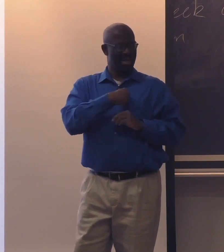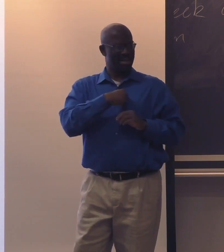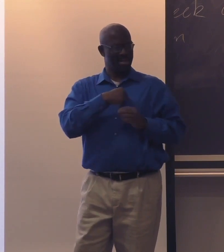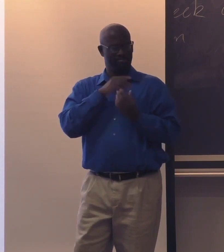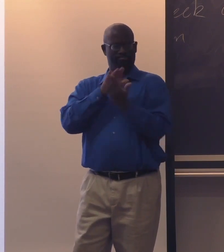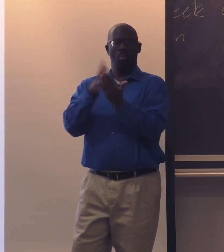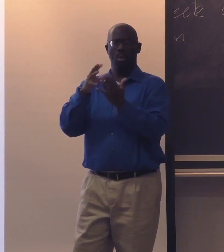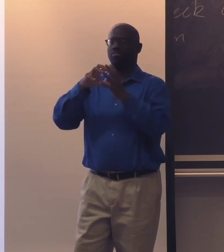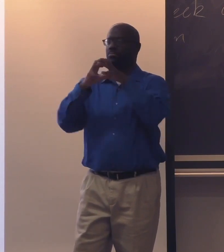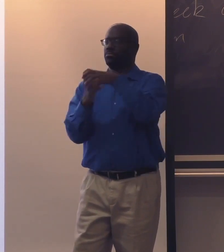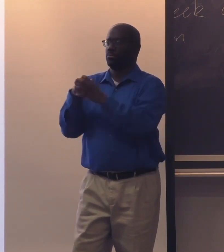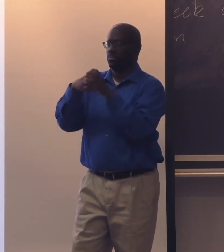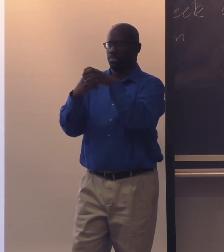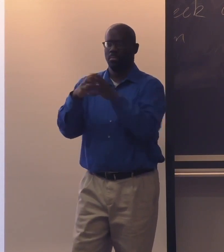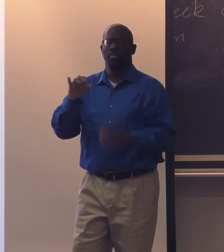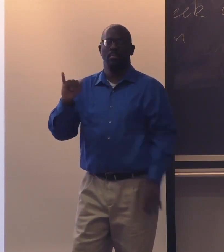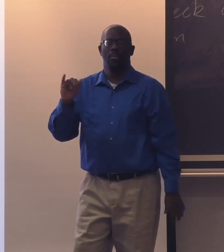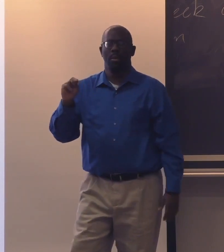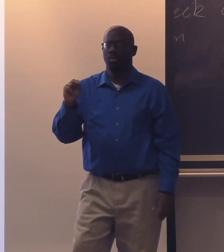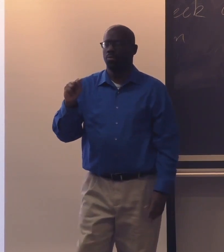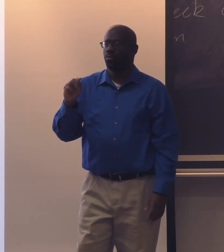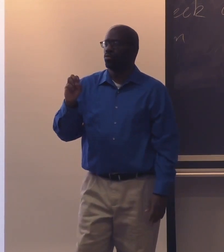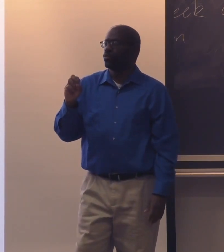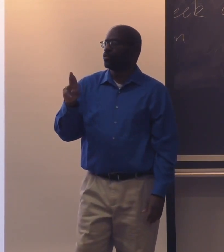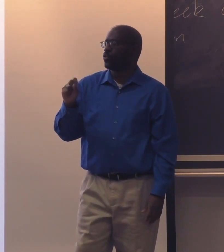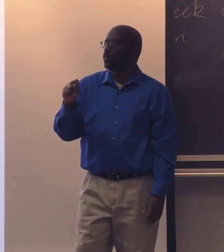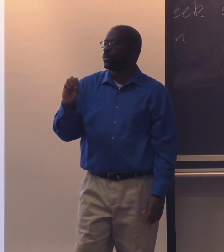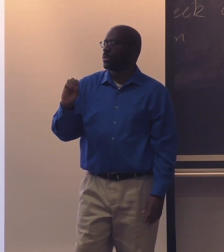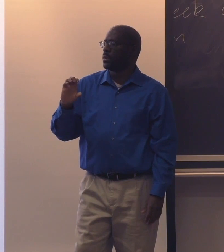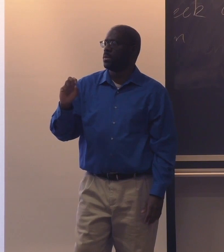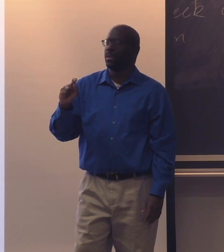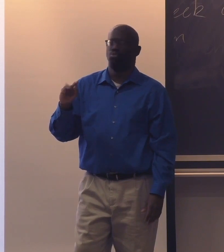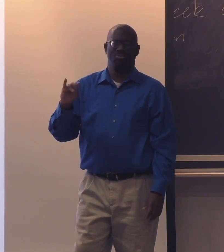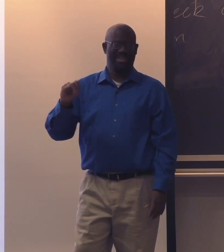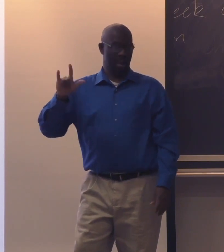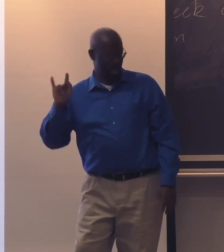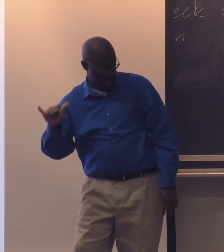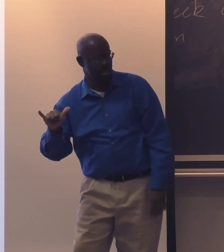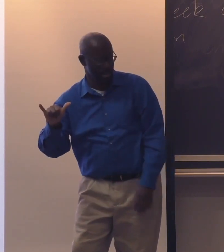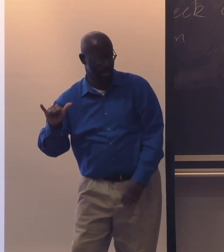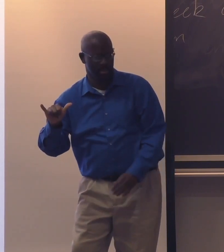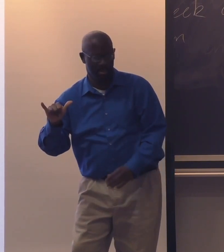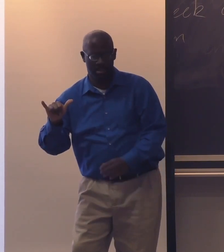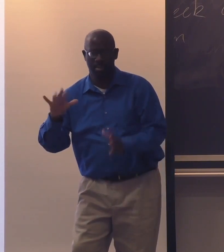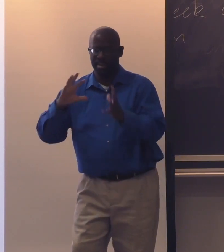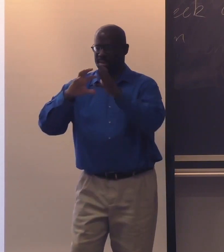And more and more we realize that there's intersectionality